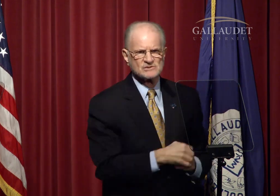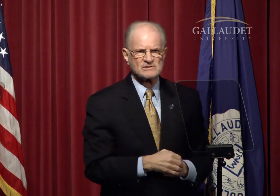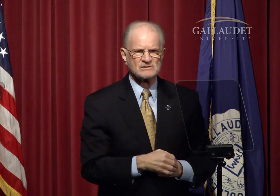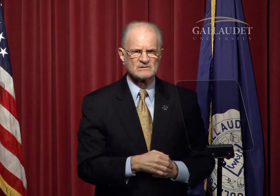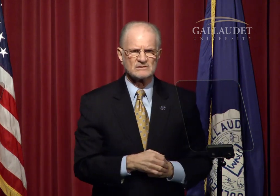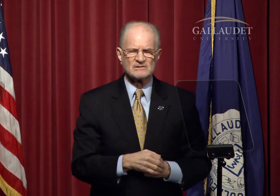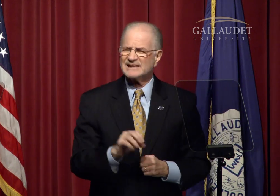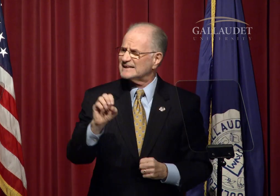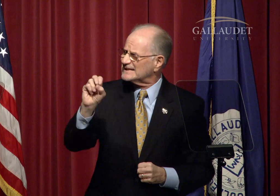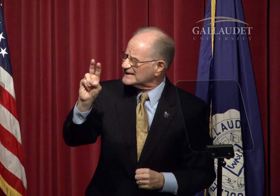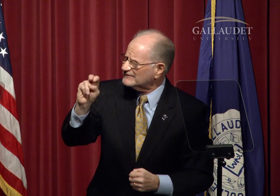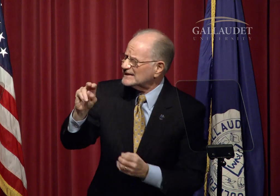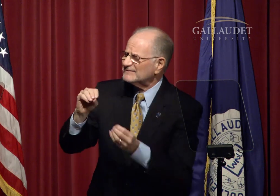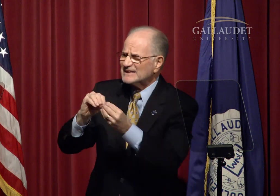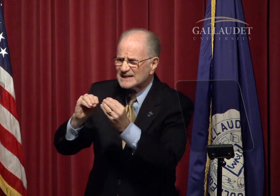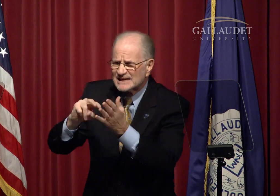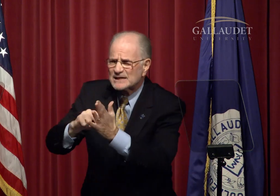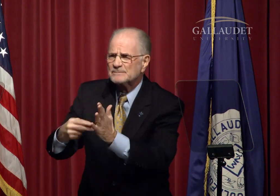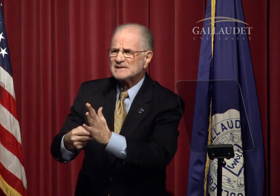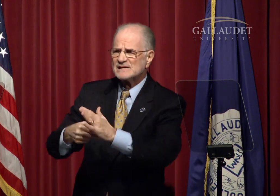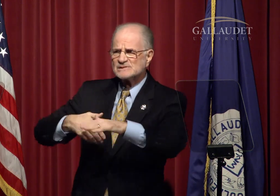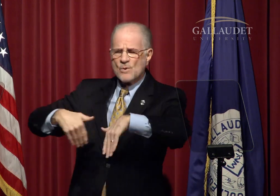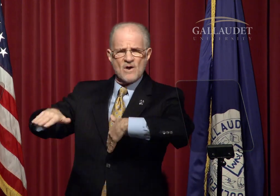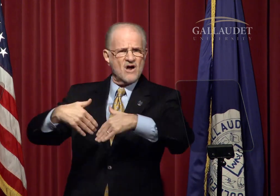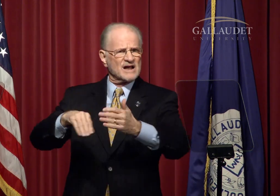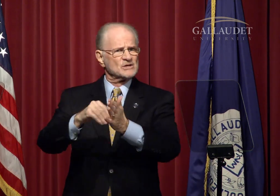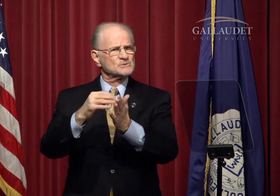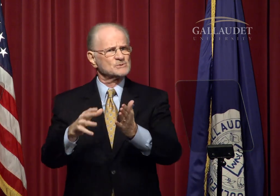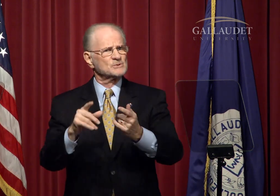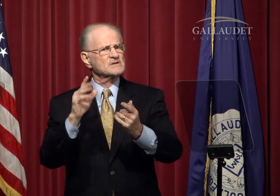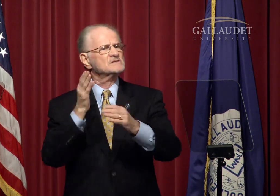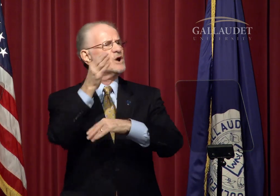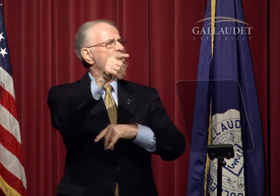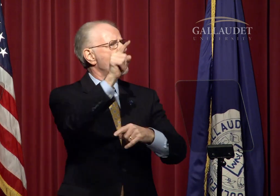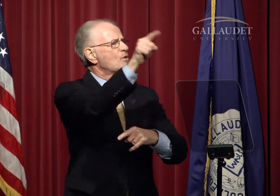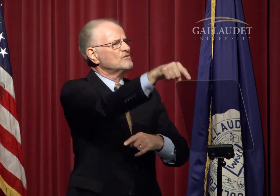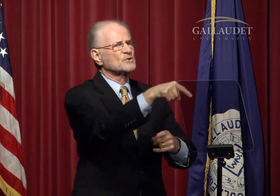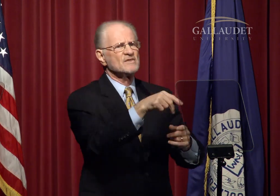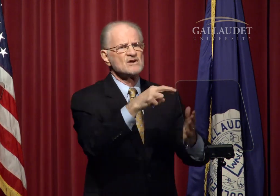Even if it means walking a student over